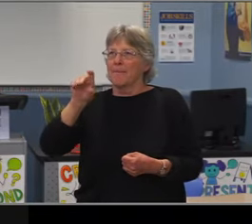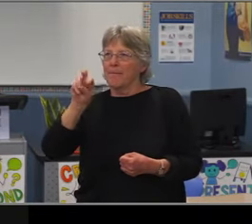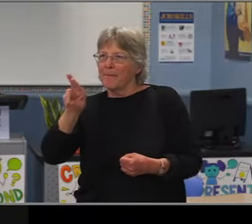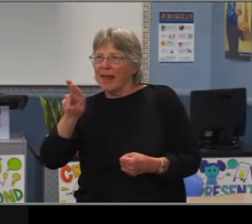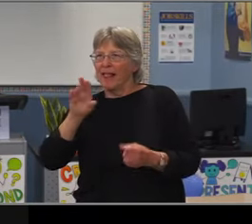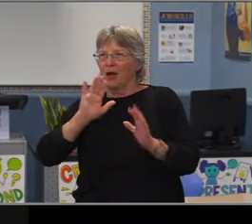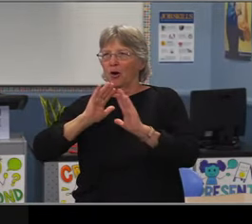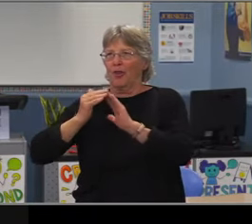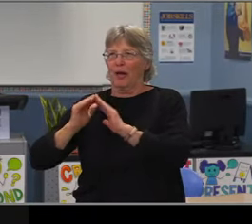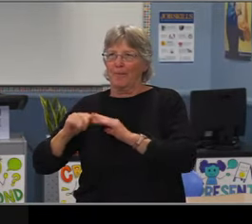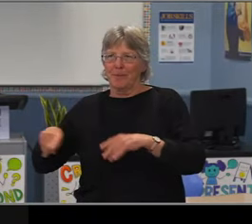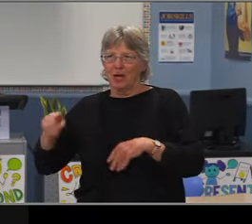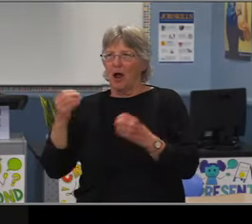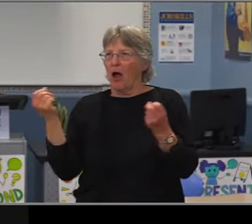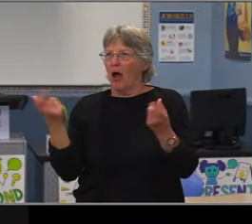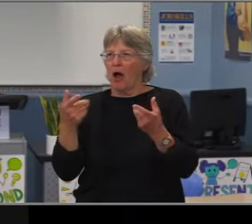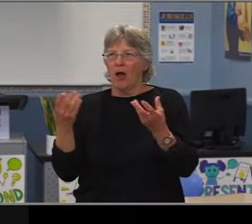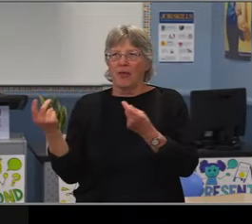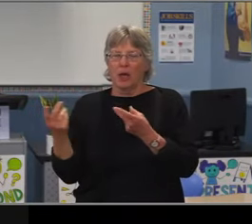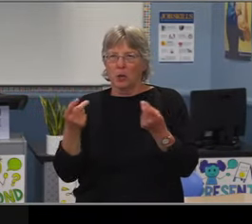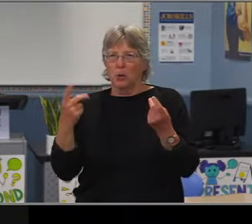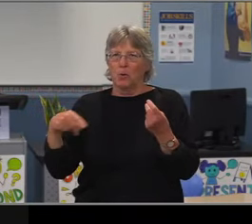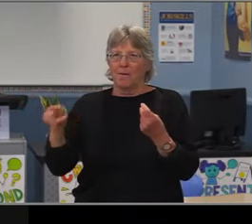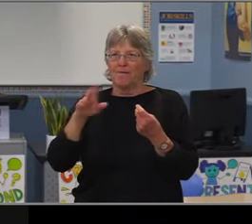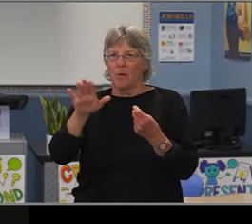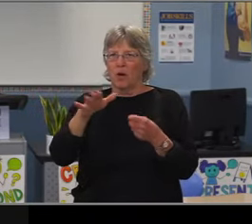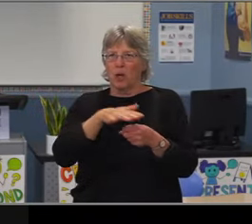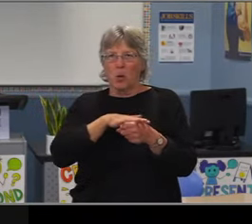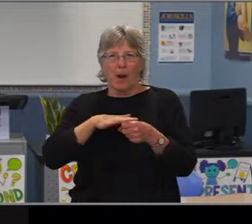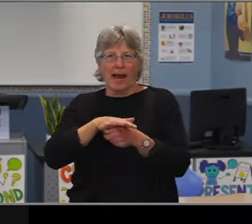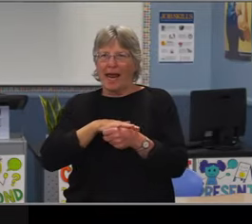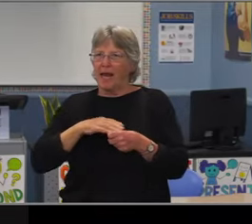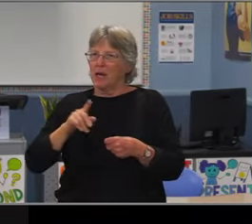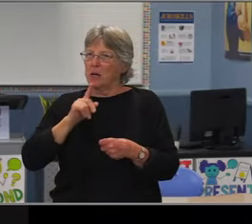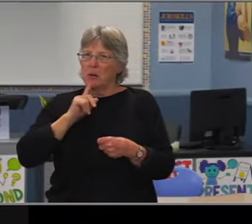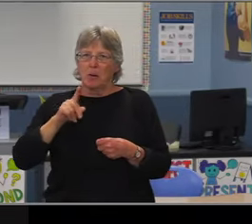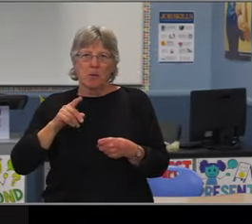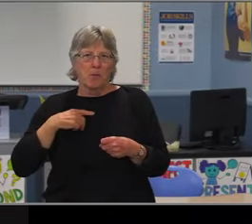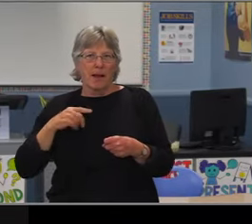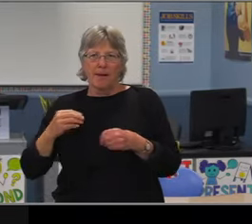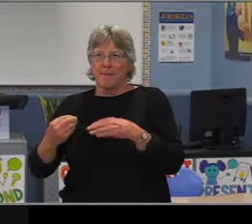We hope you take great pride in the legacy that you leave. Thank you.